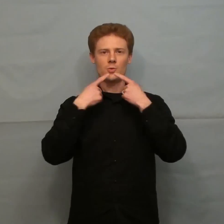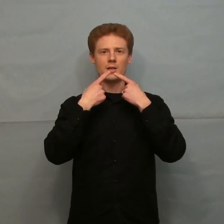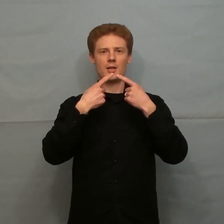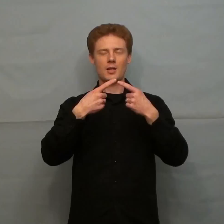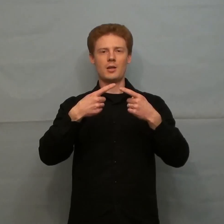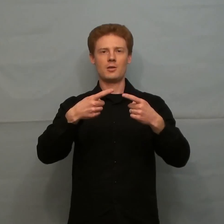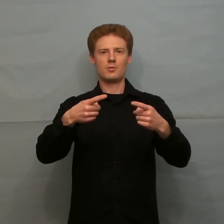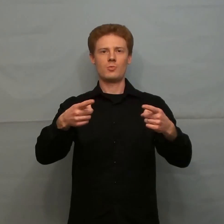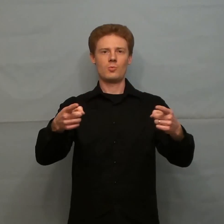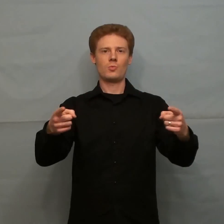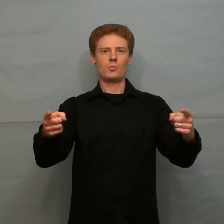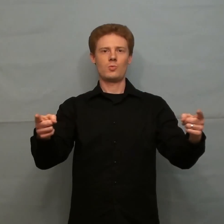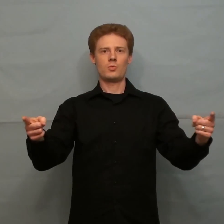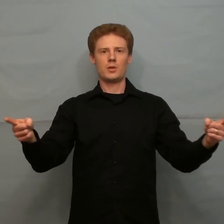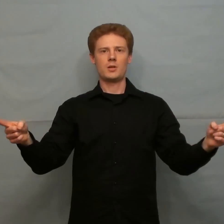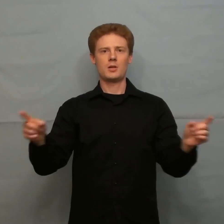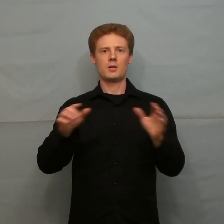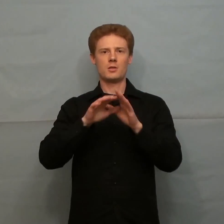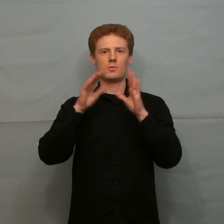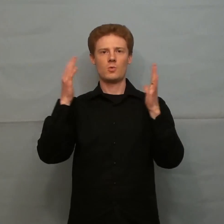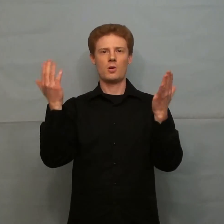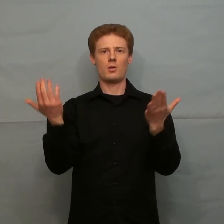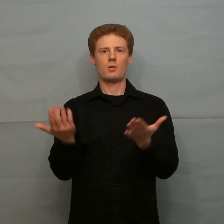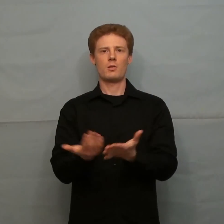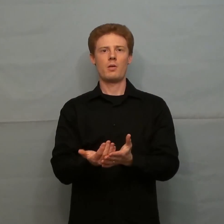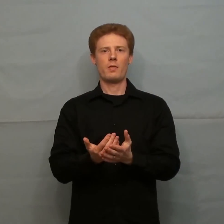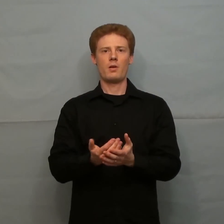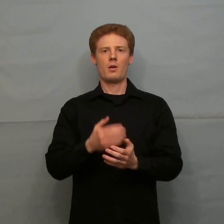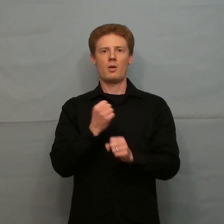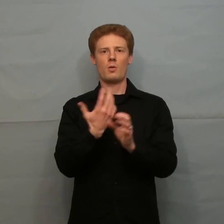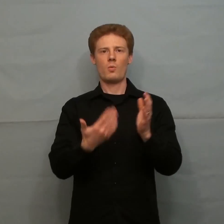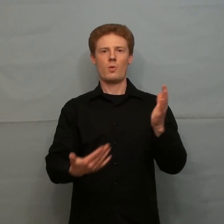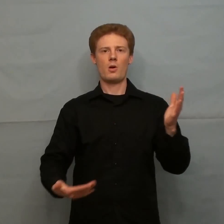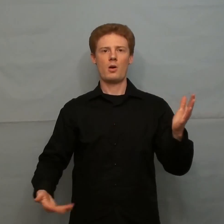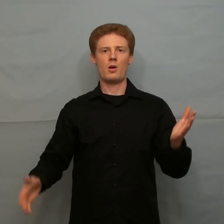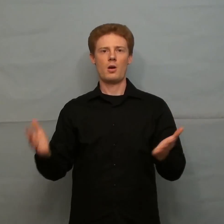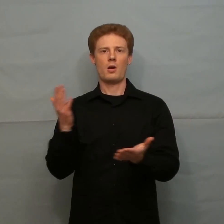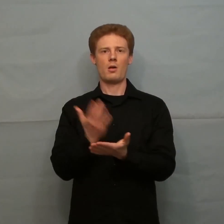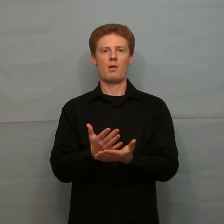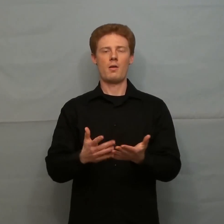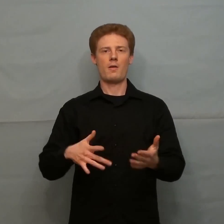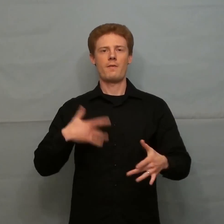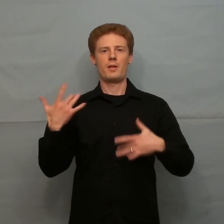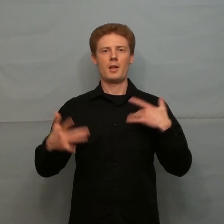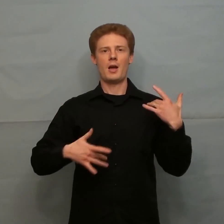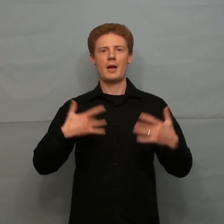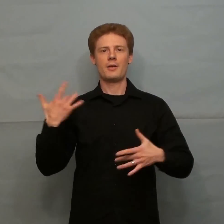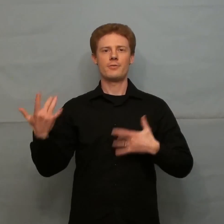Bring to this world the word of life! Tell-all world gospel true life